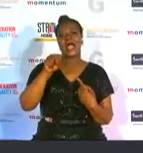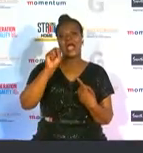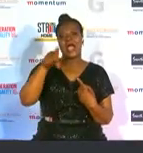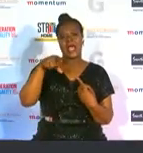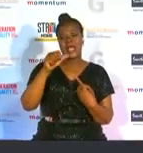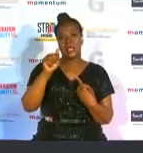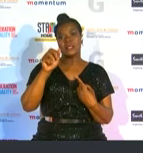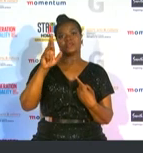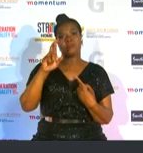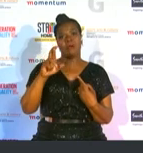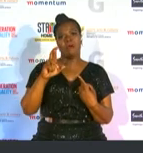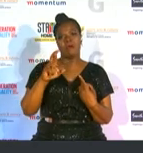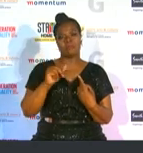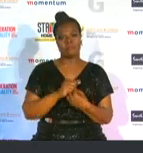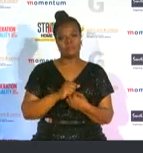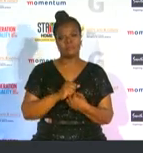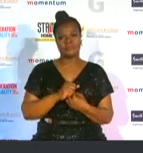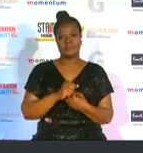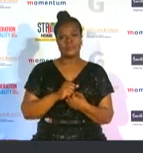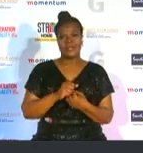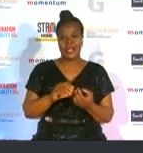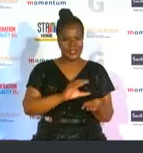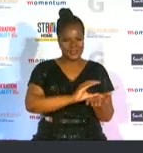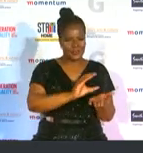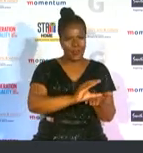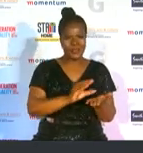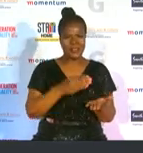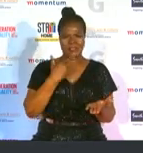finding a sponsor that is dedicated to the promotion of women's sport